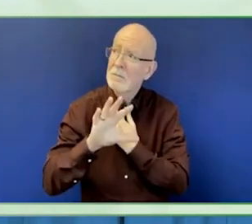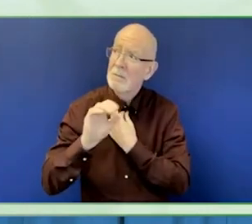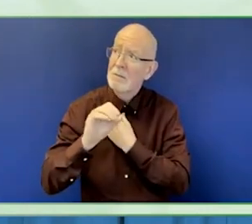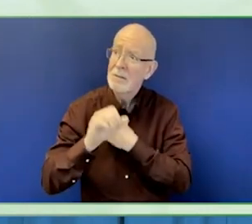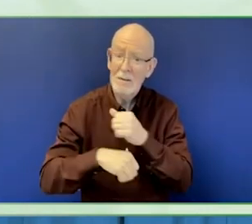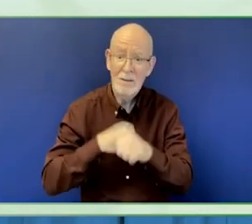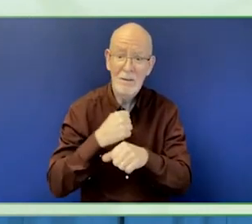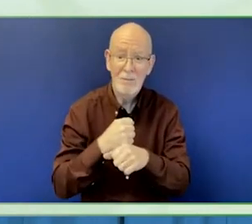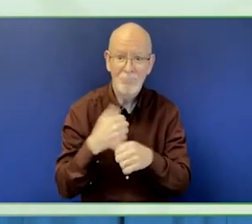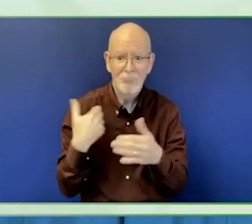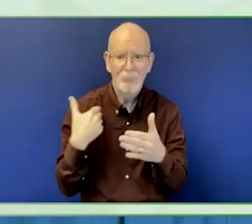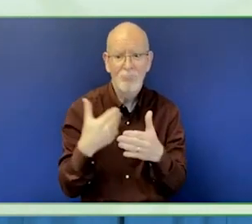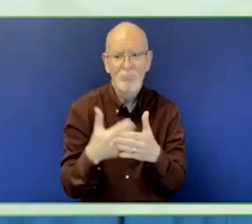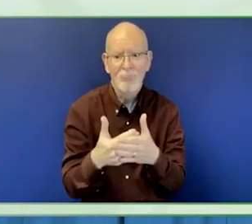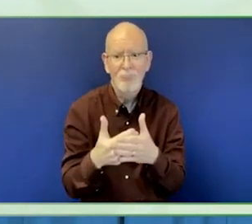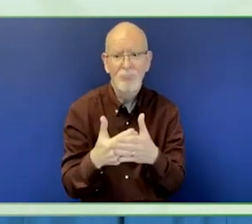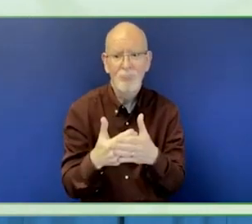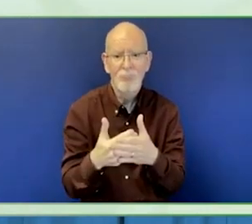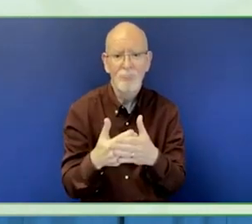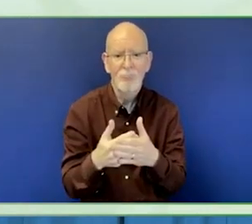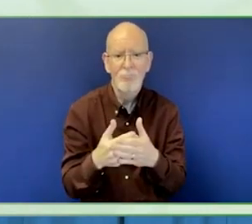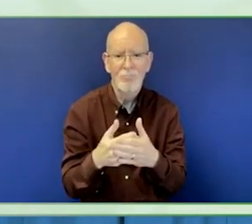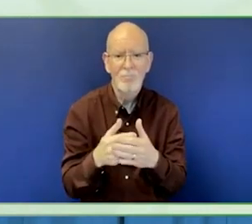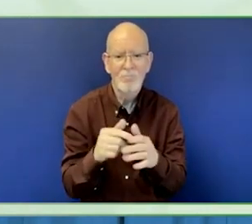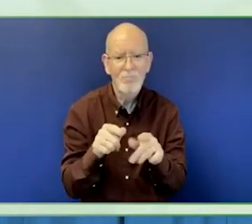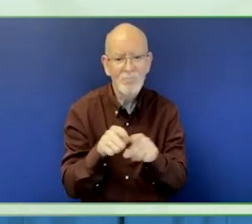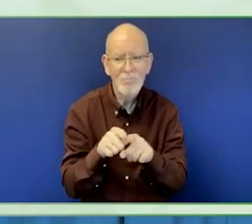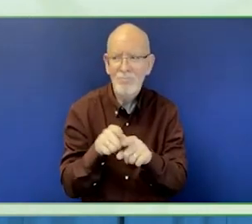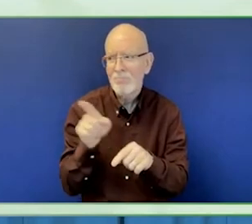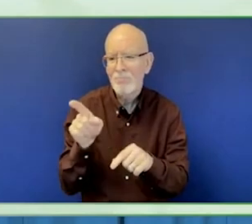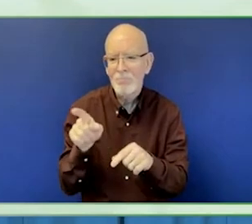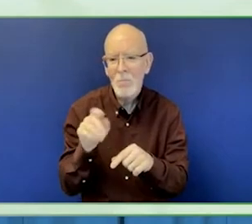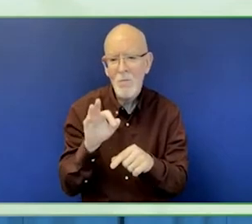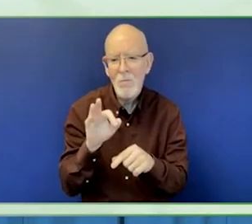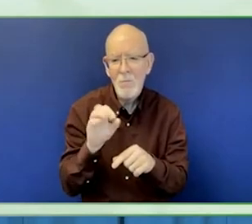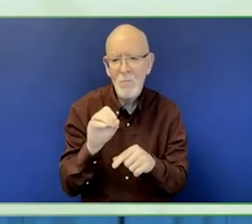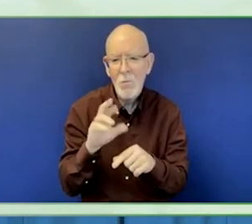Turkey where all the individuals enjoy their rights equally.